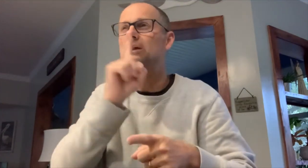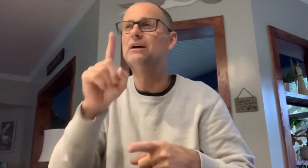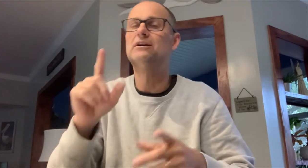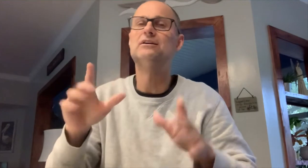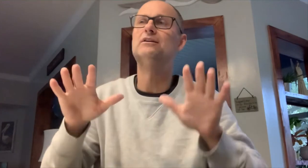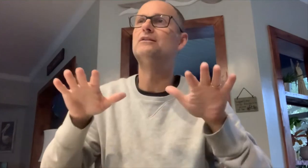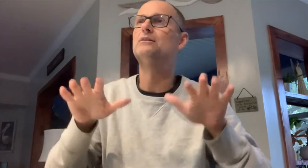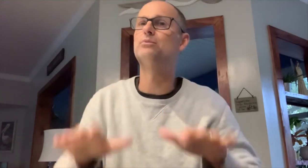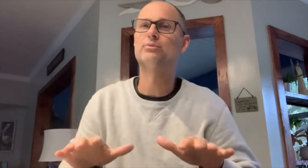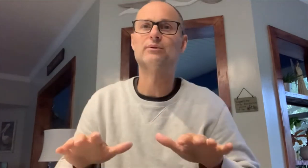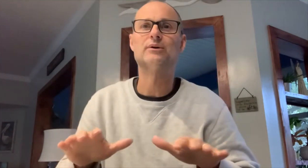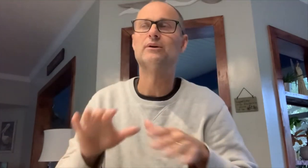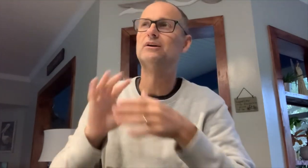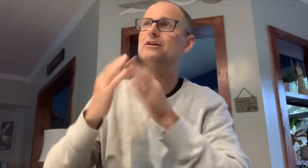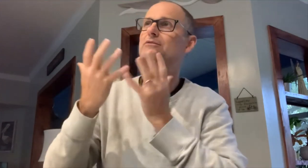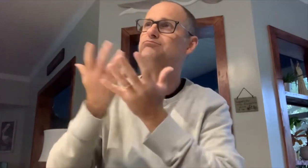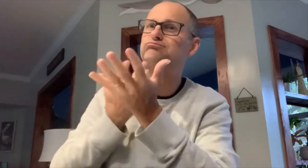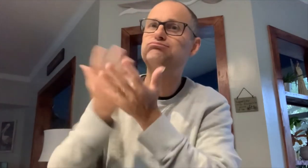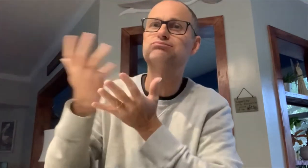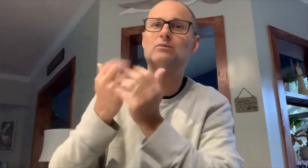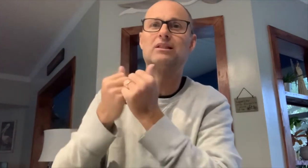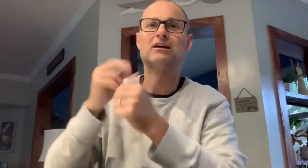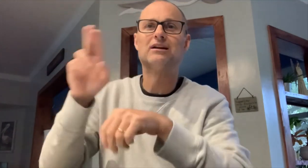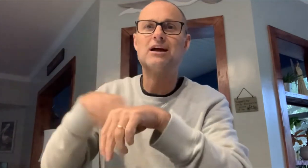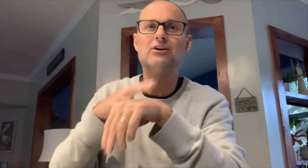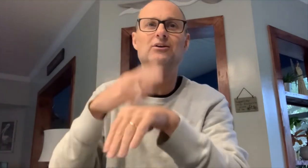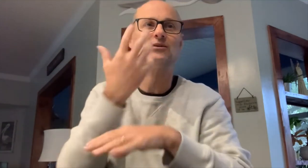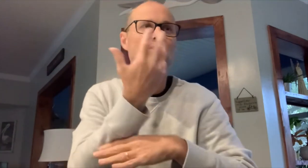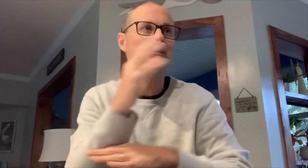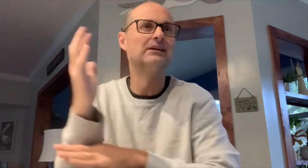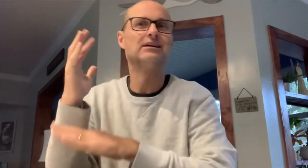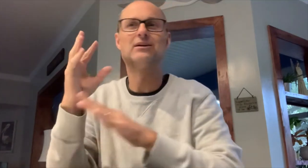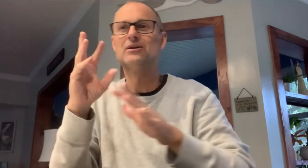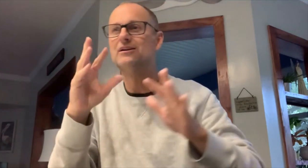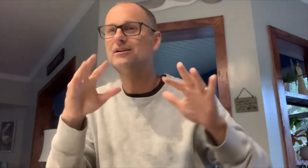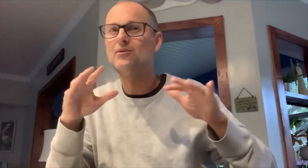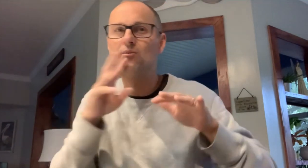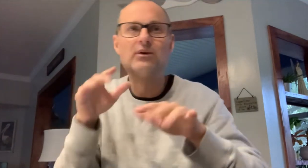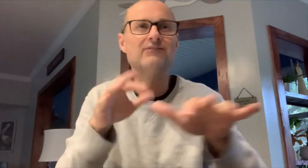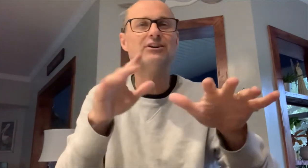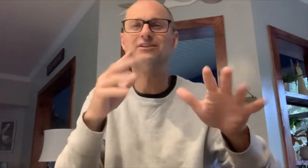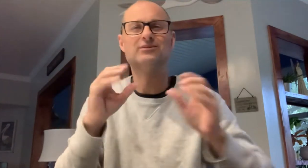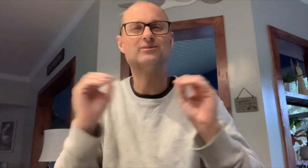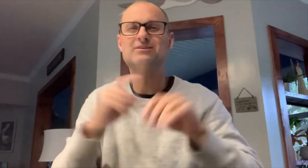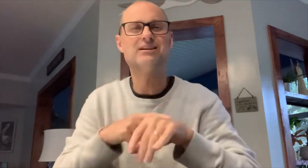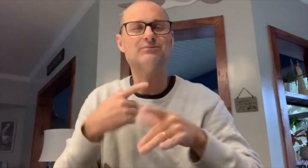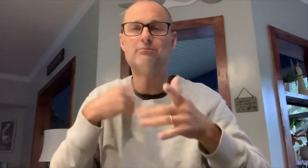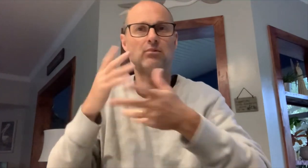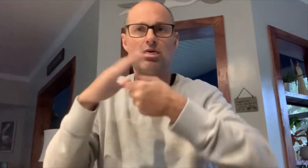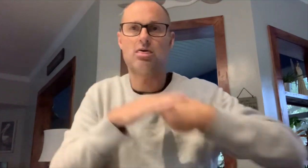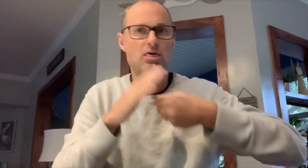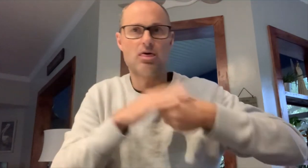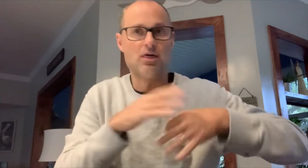I was so busy thinking about all these things, there wasn’t time to really take a step back, connect with nature, the forest, the river…